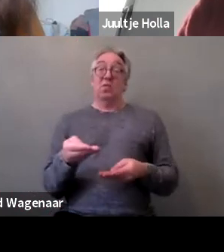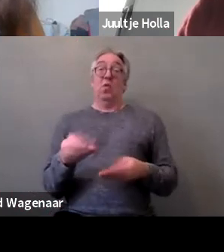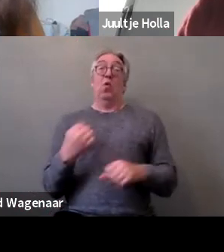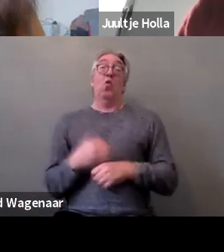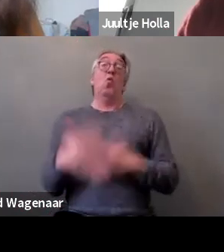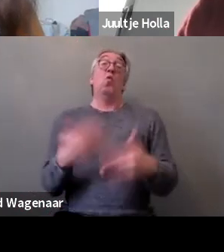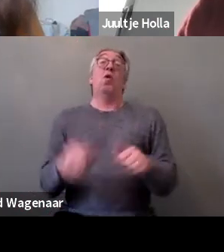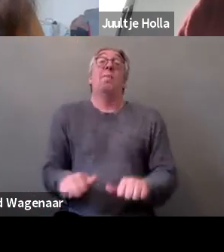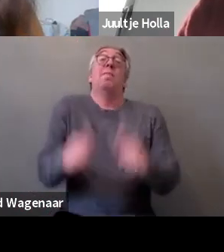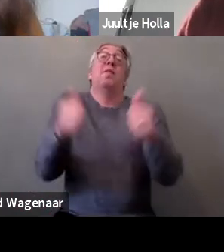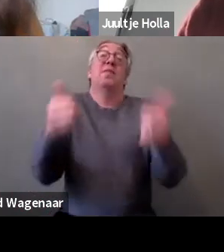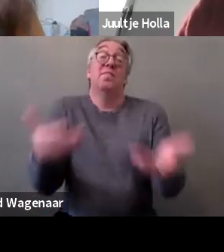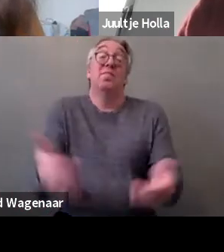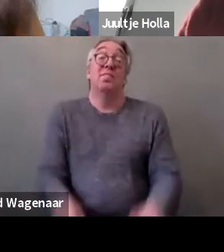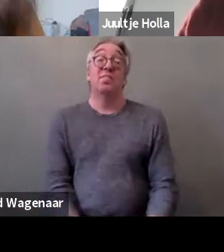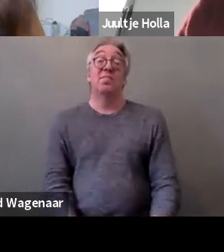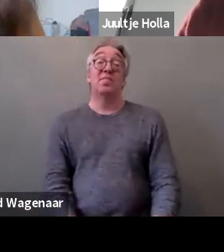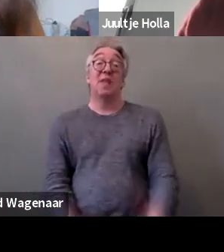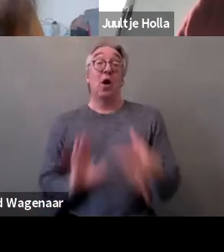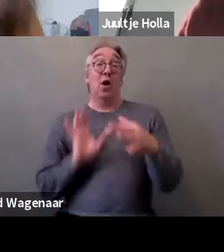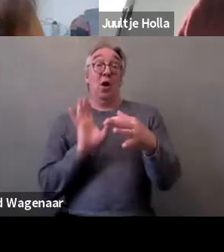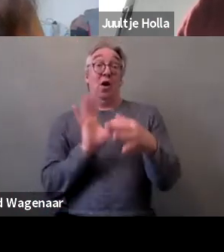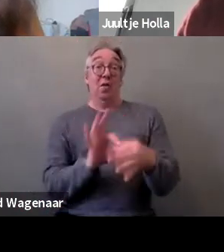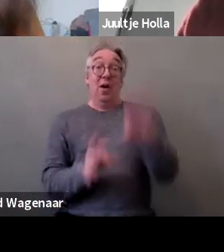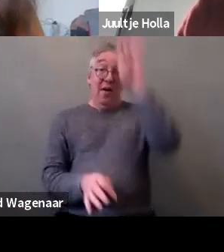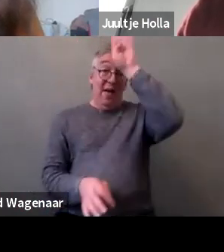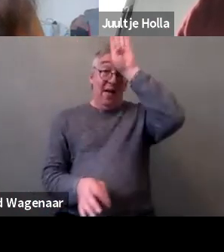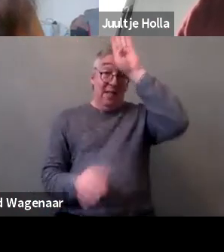On the Istanbul Convention, to link with the previous question,